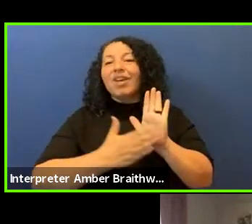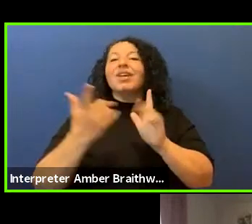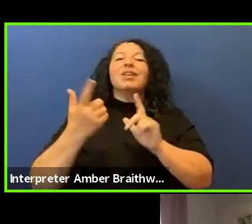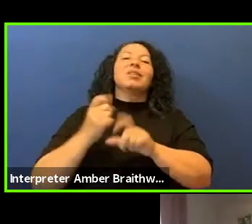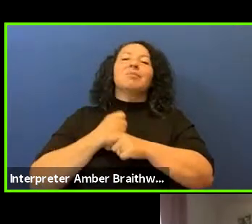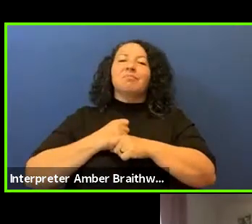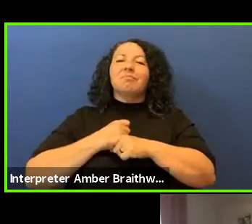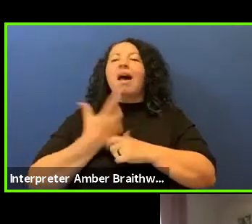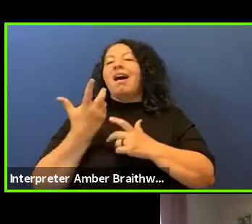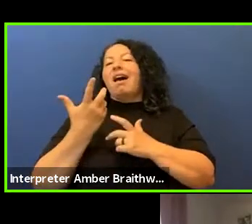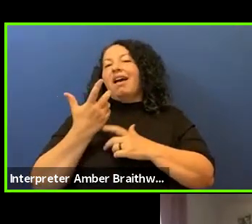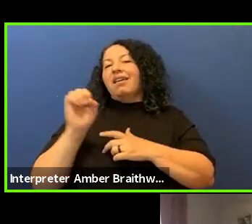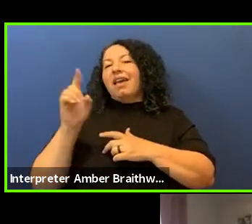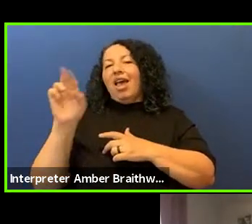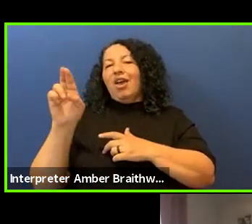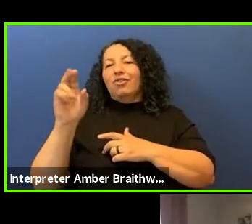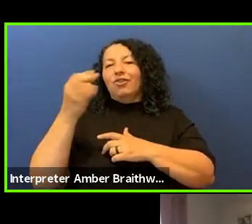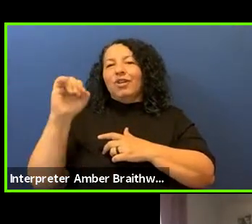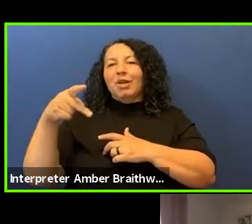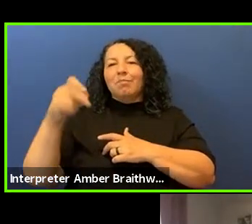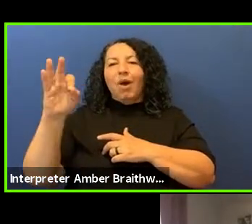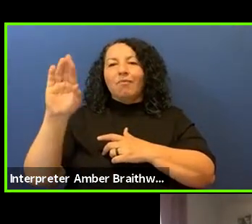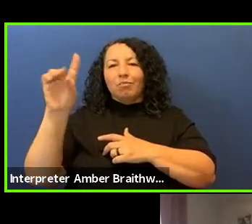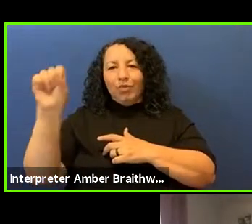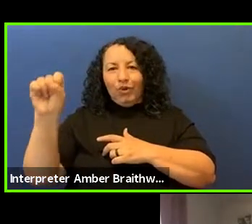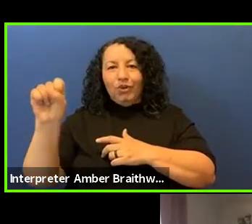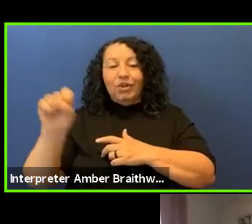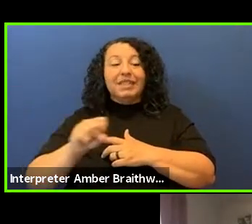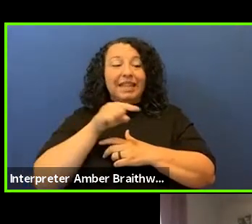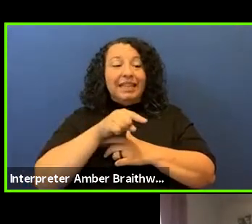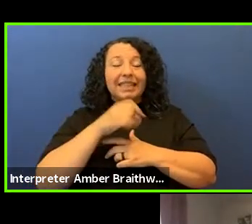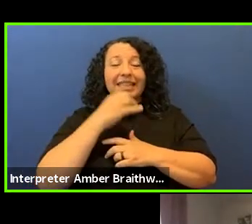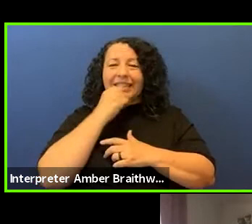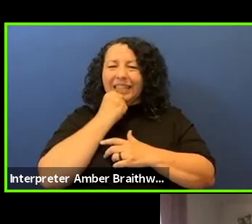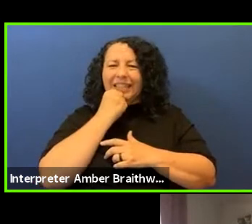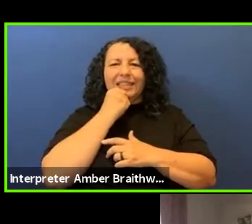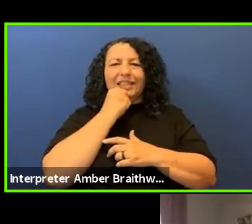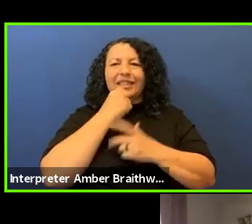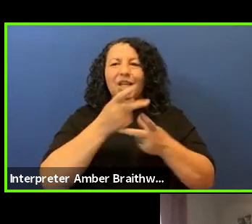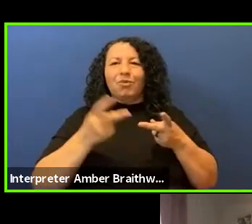and this sacred place that we call Bare Butte or